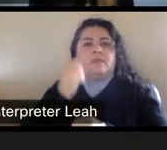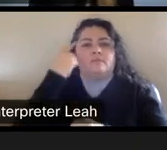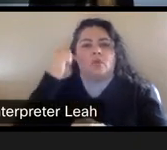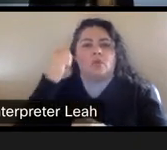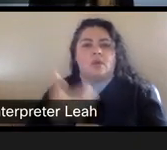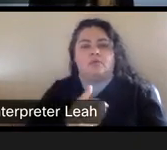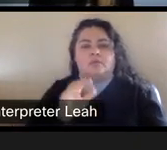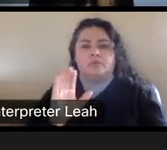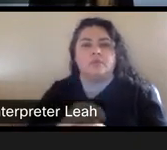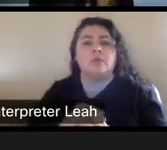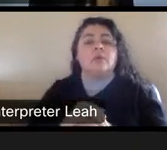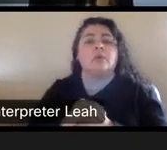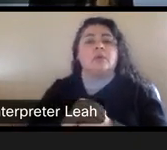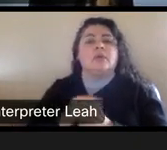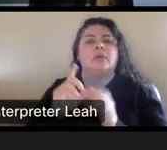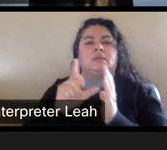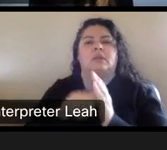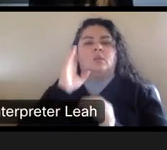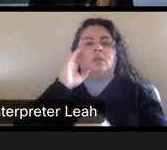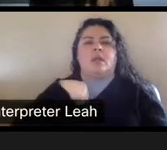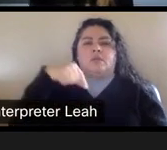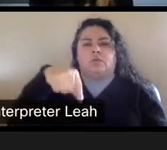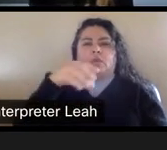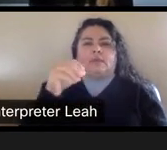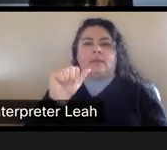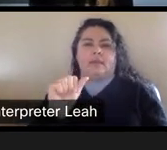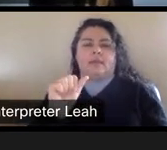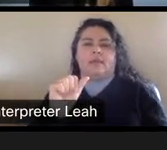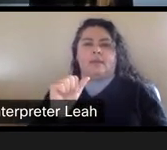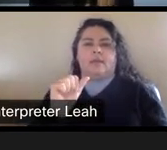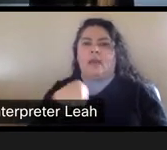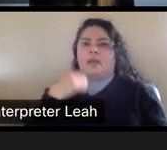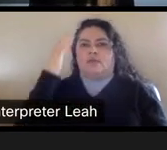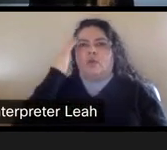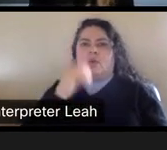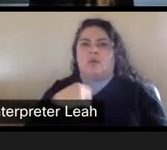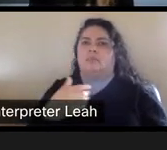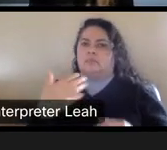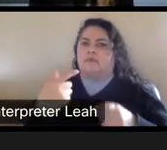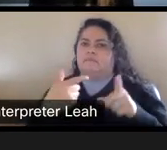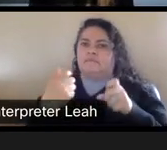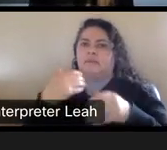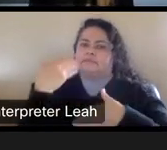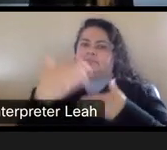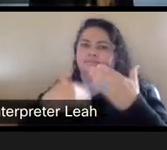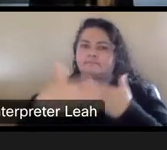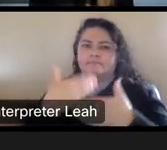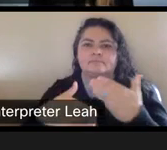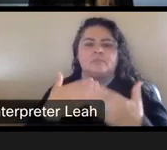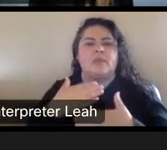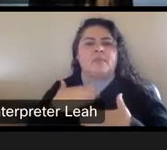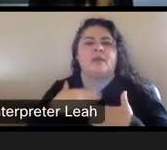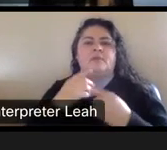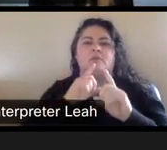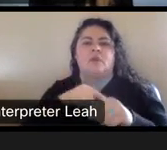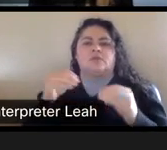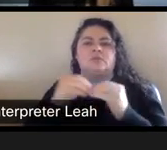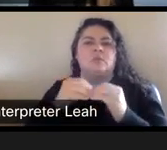Later we're going to have a Q and a session and I know I'm kind of rolling through this really quickly. Um, and I'd be happy to answer more details on a work made for hire.